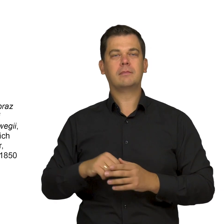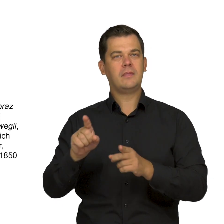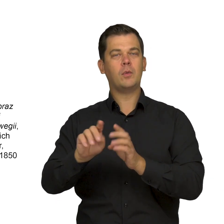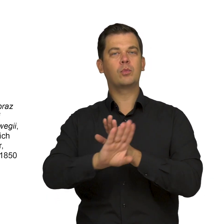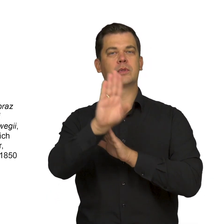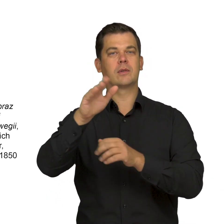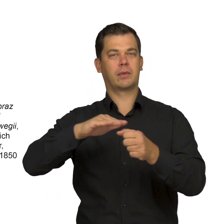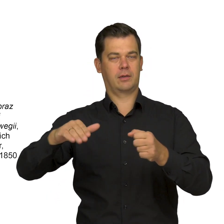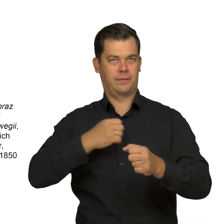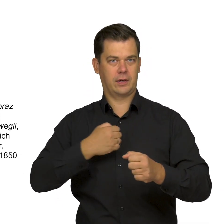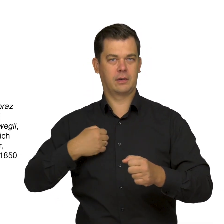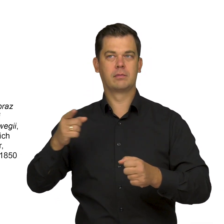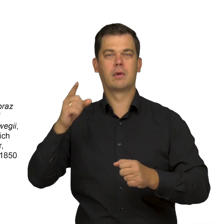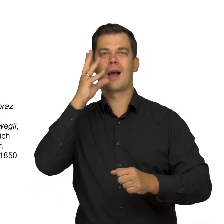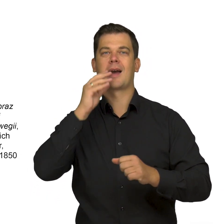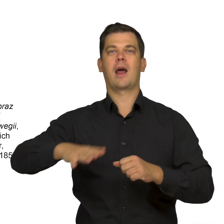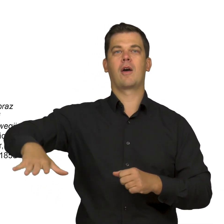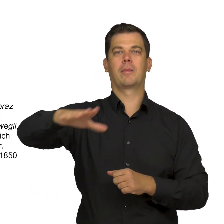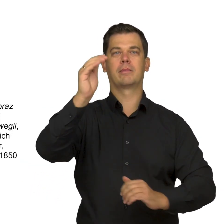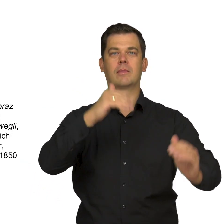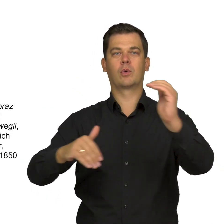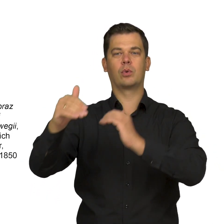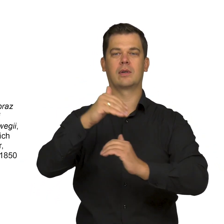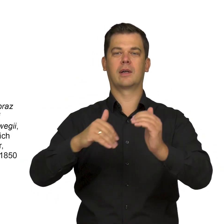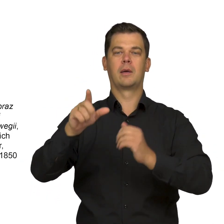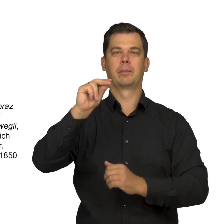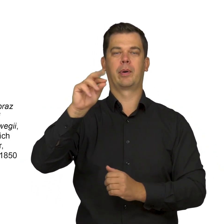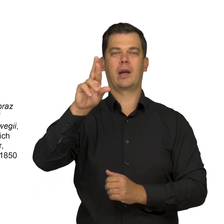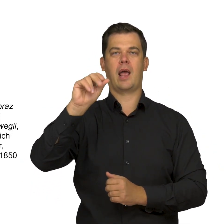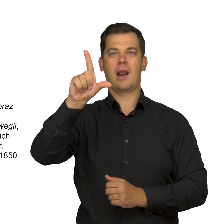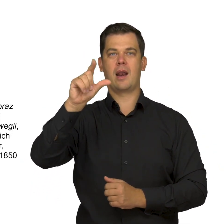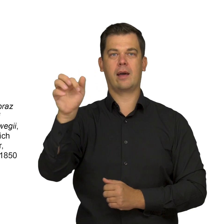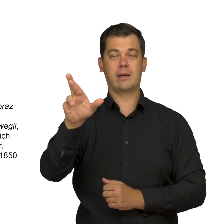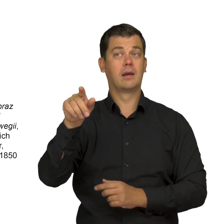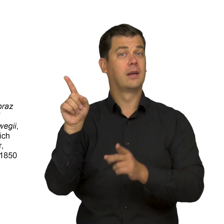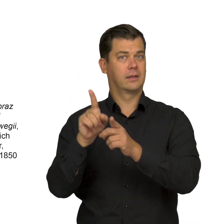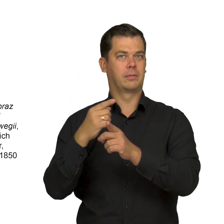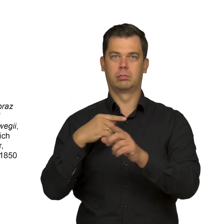such as Friedrich Preller’s Mountain Landscape from Norway, feature the same elements.